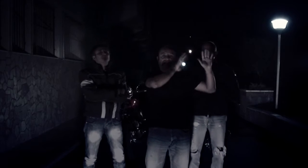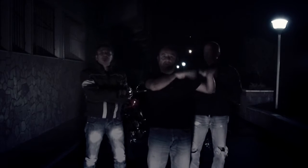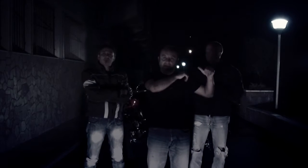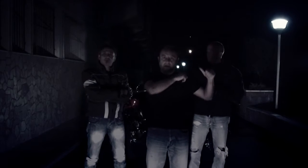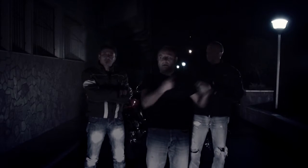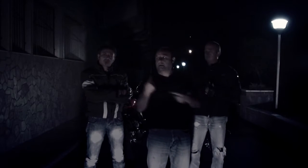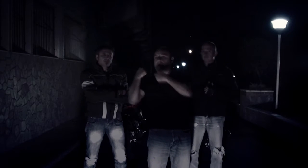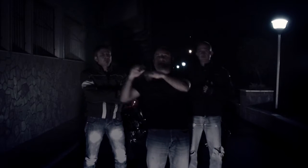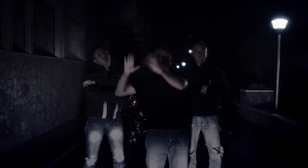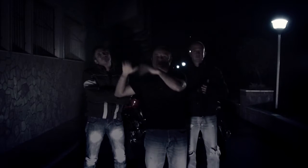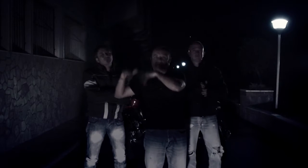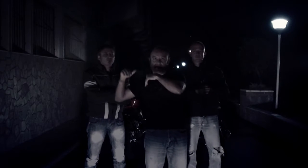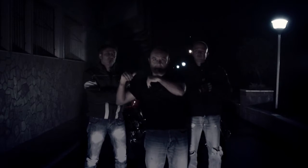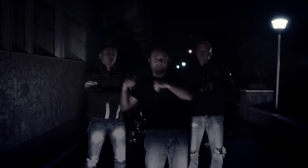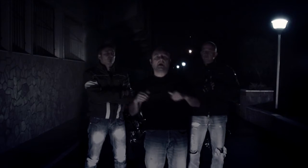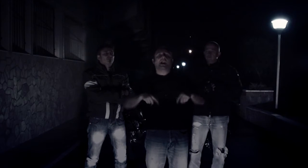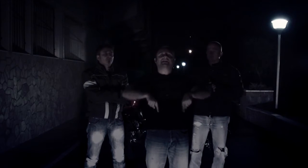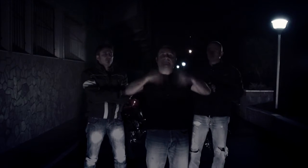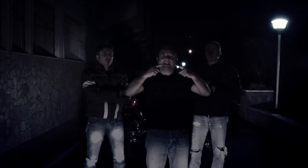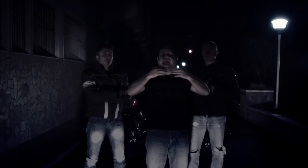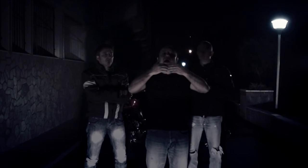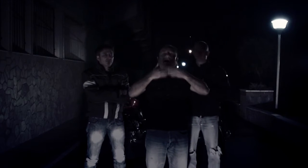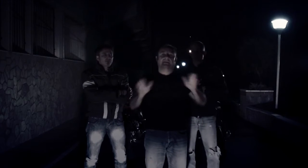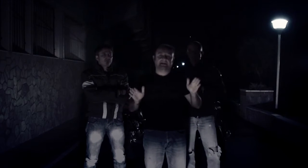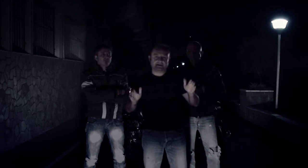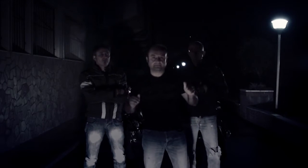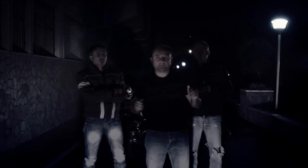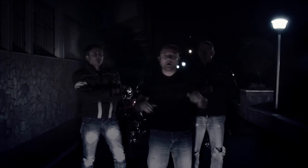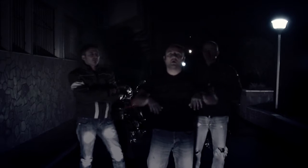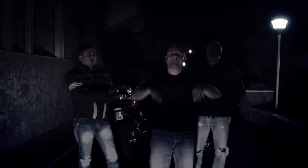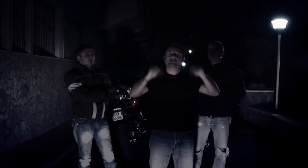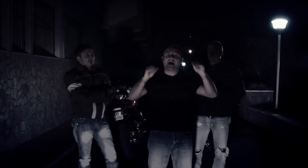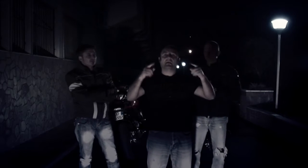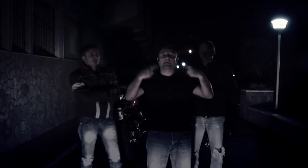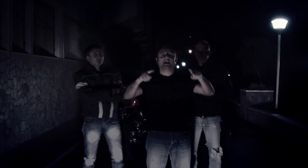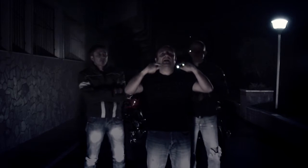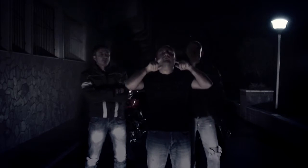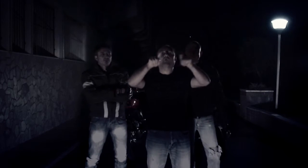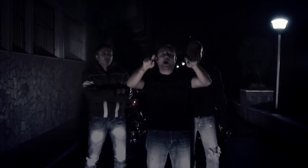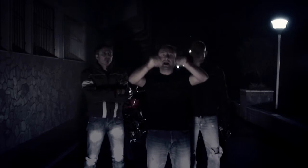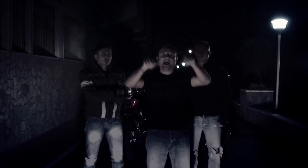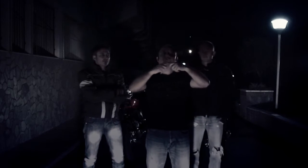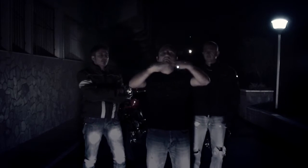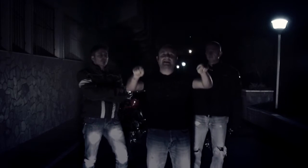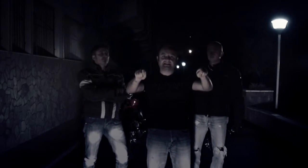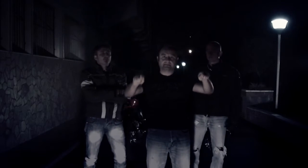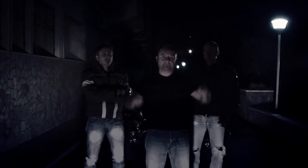10,000 and 10,000 Euros. The challenge is open. Now it's your turn to bet.